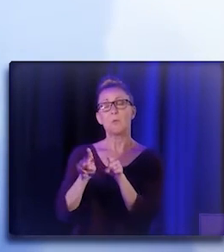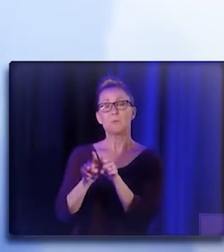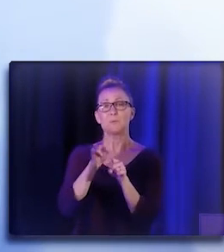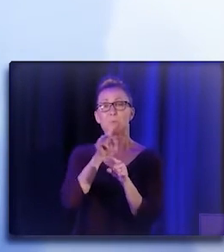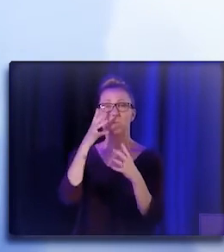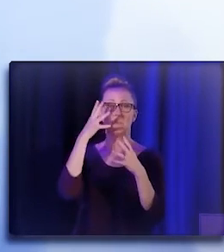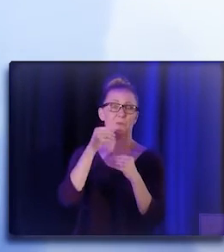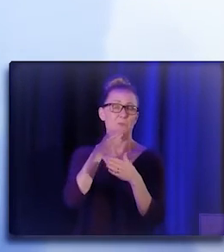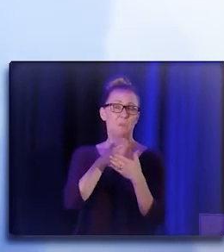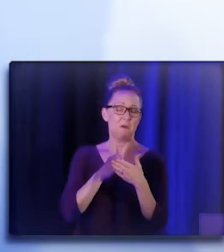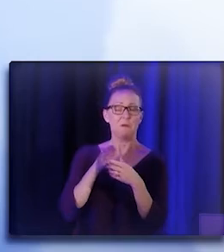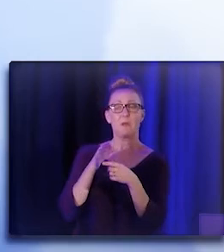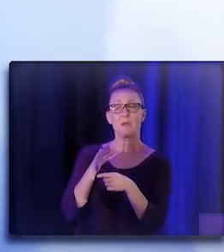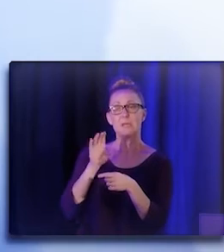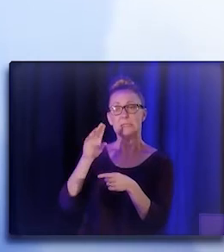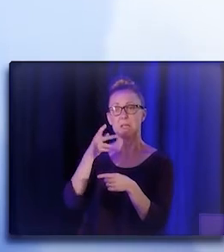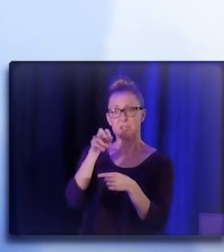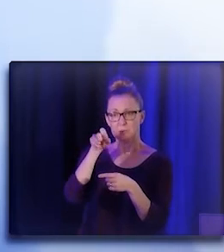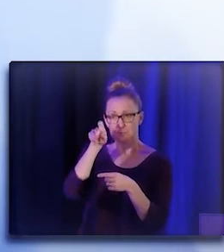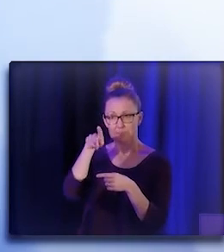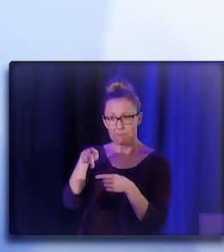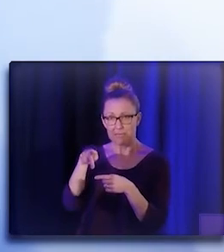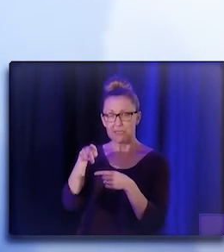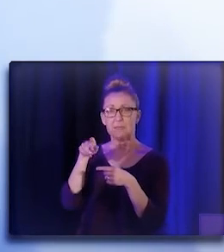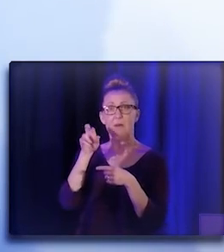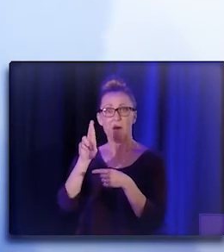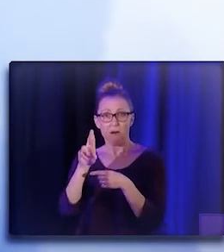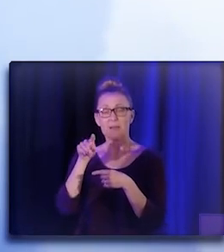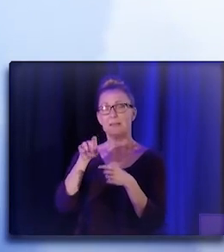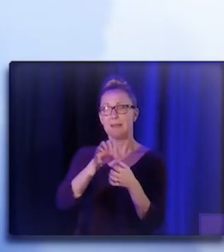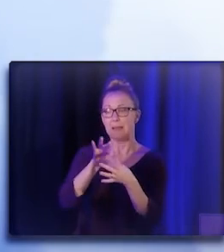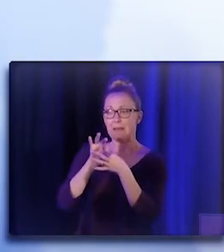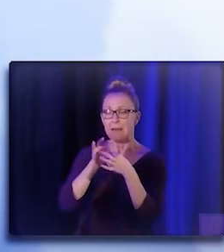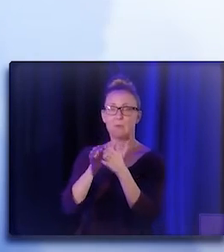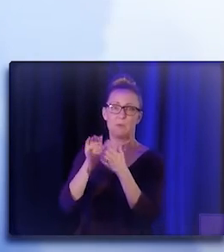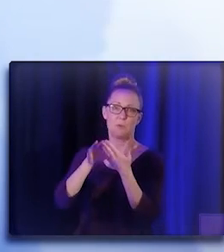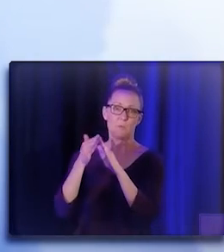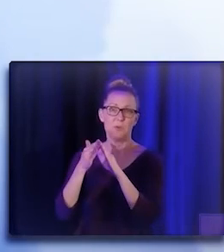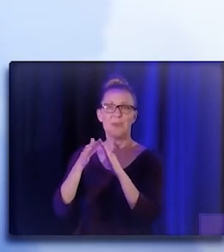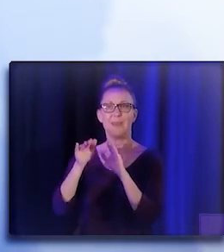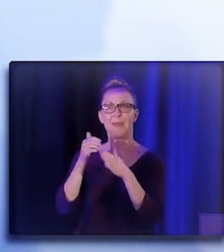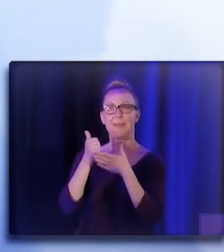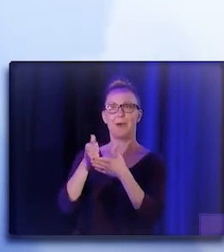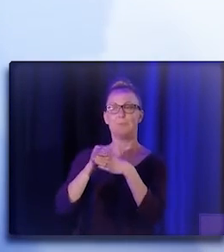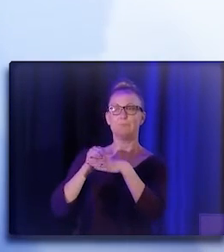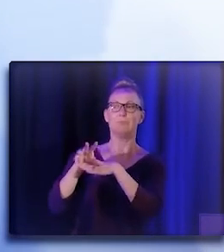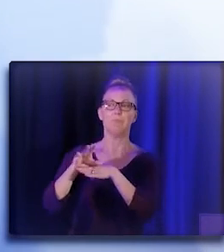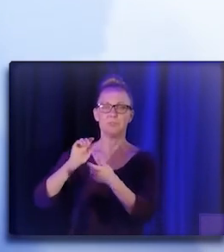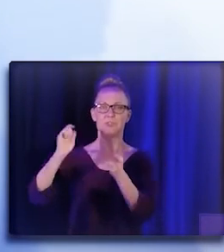is that they are able to connect with the community in a way that they can make changes in their communities that they live.